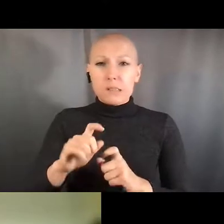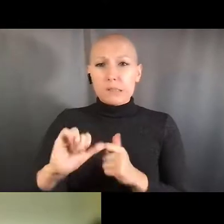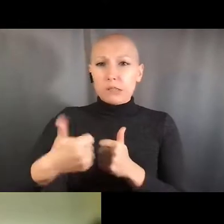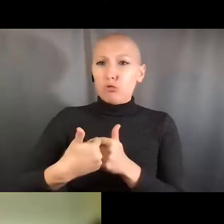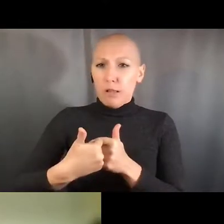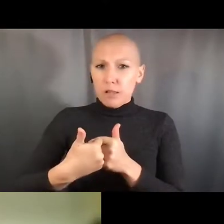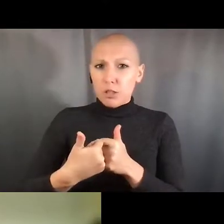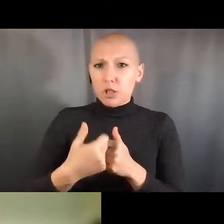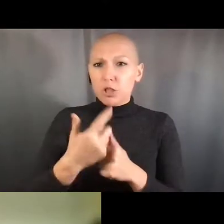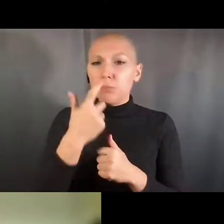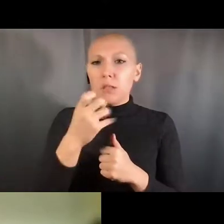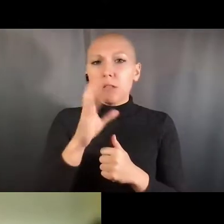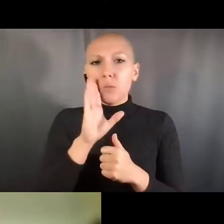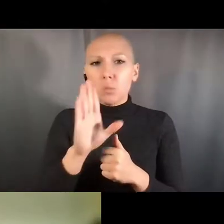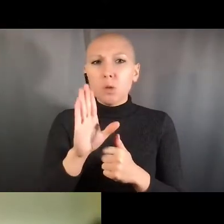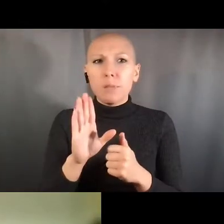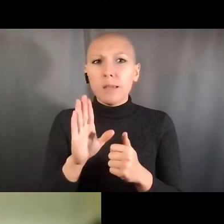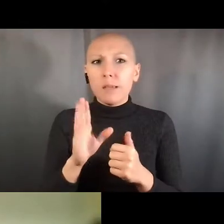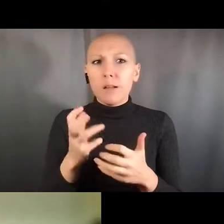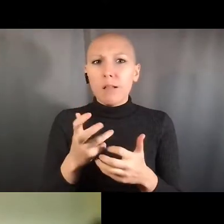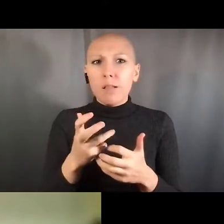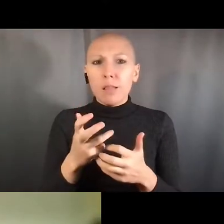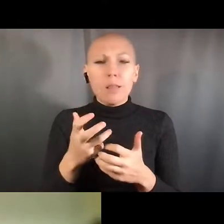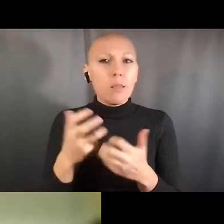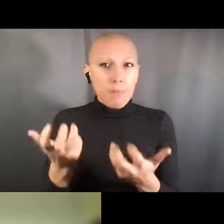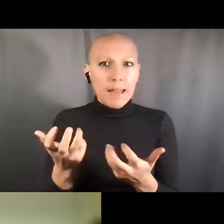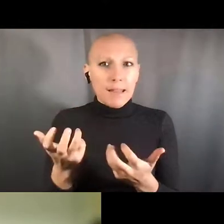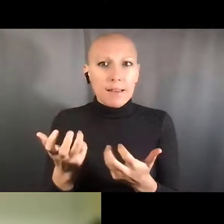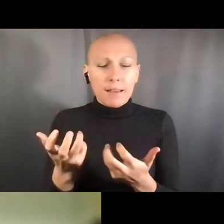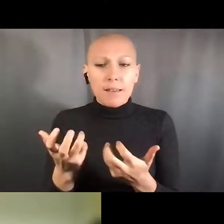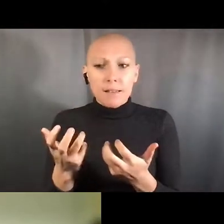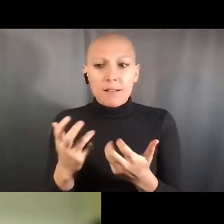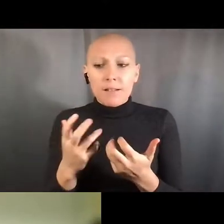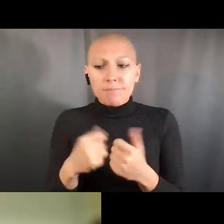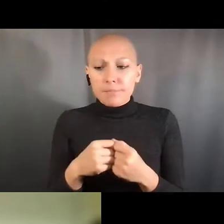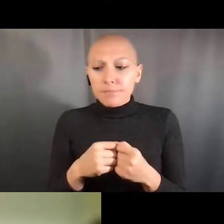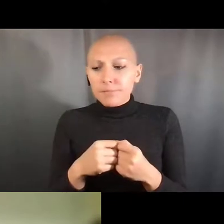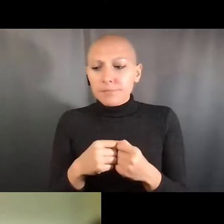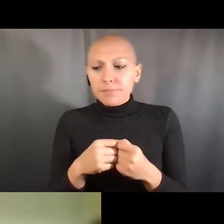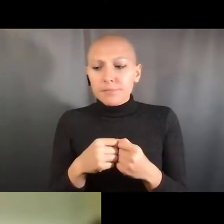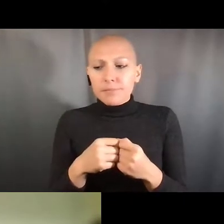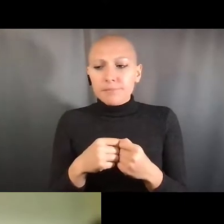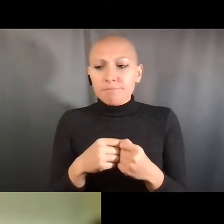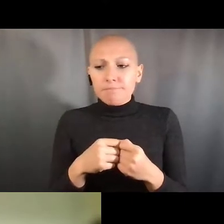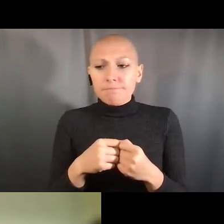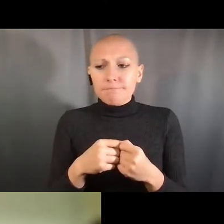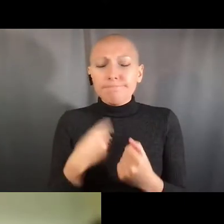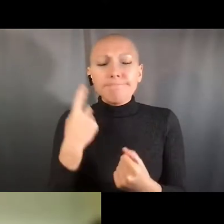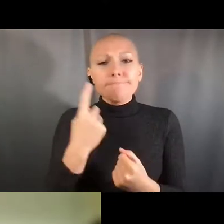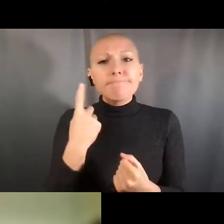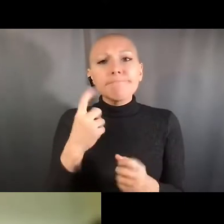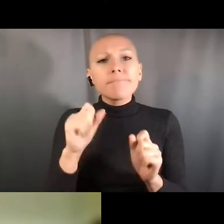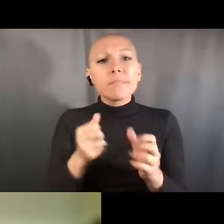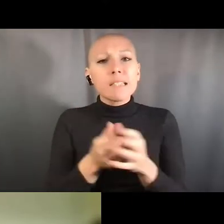but they're a part of the educational infrastructure. And I think that double win may further increase their value.